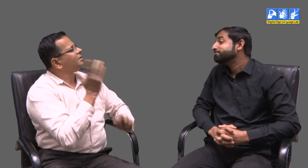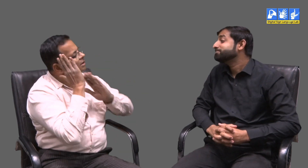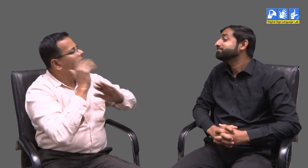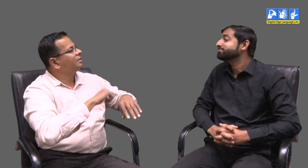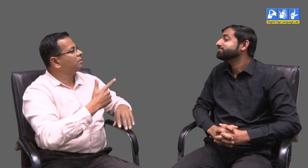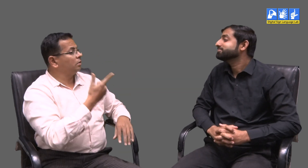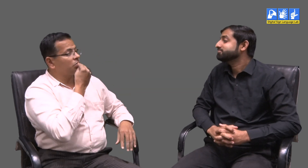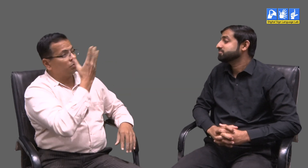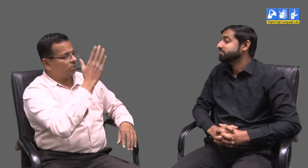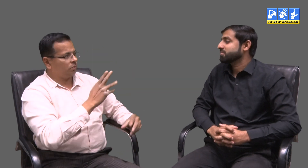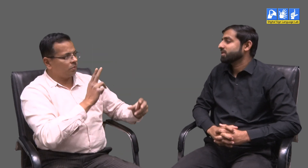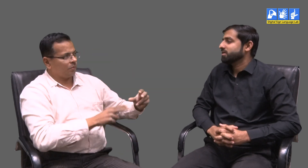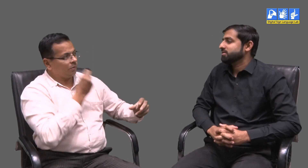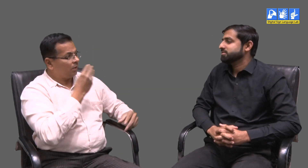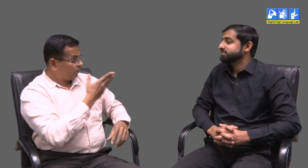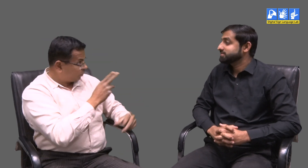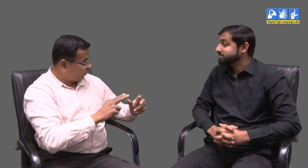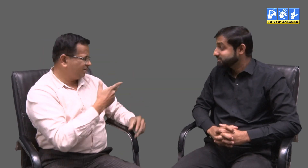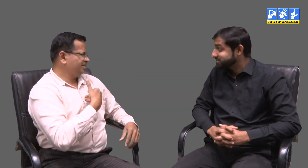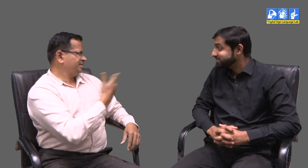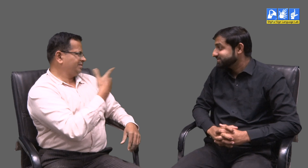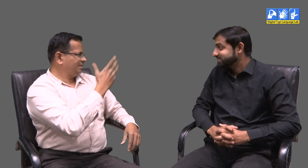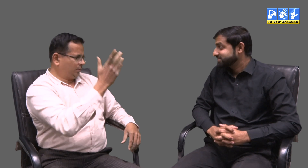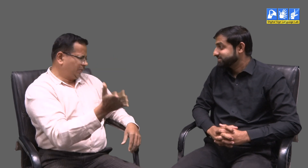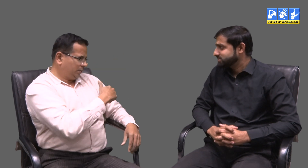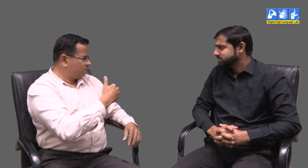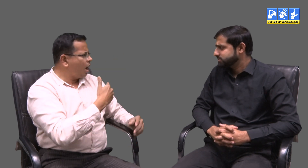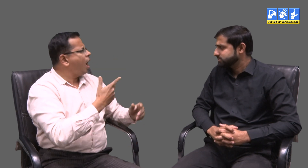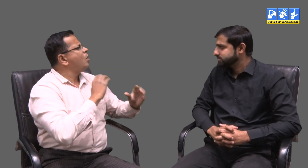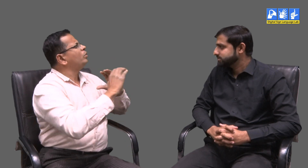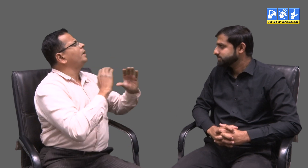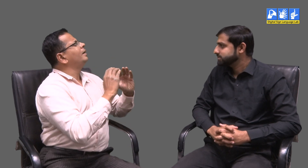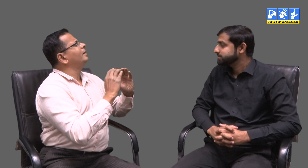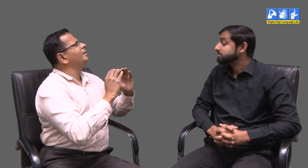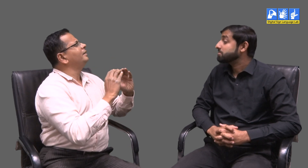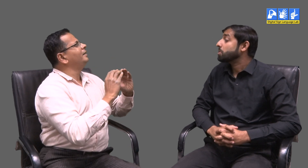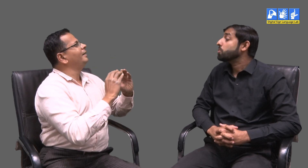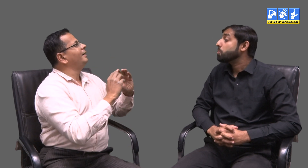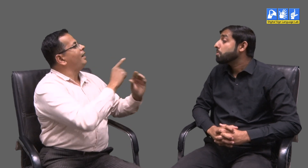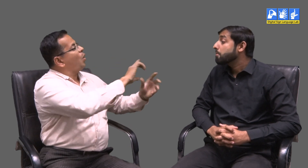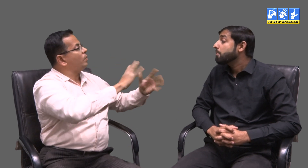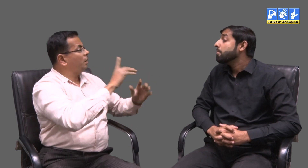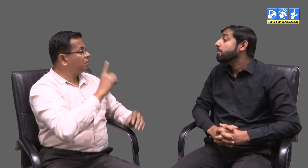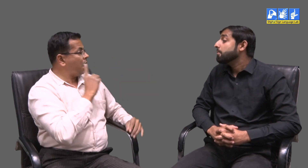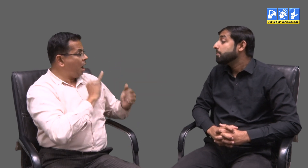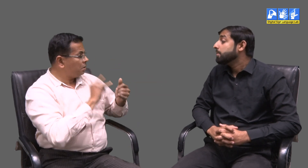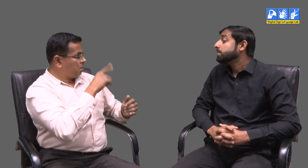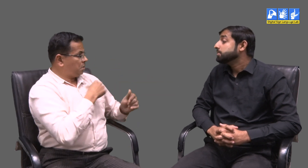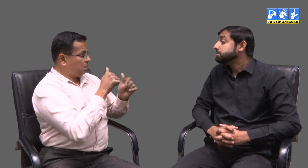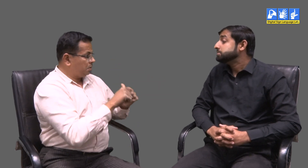What did you eat today? What time do you sleep? Are you going to have eggs? I will come too. We should have such simple conversations.